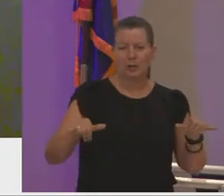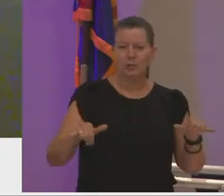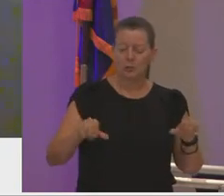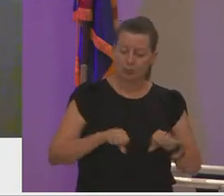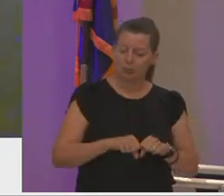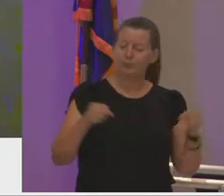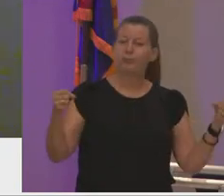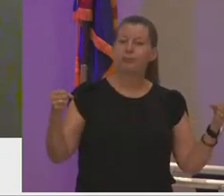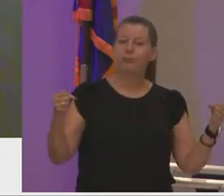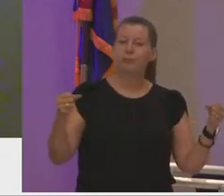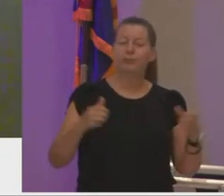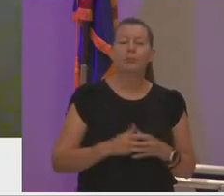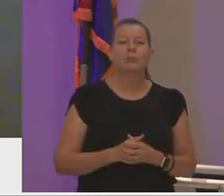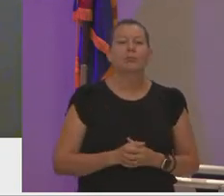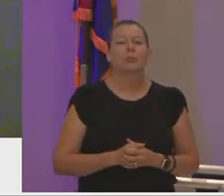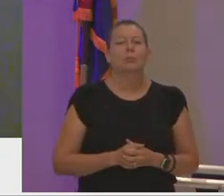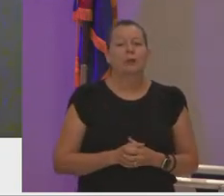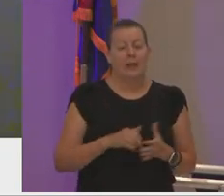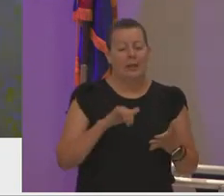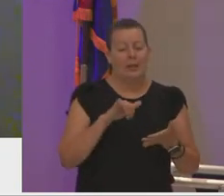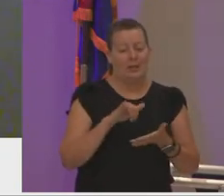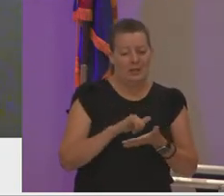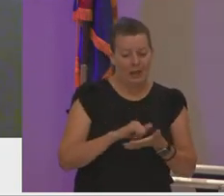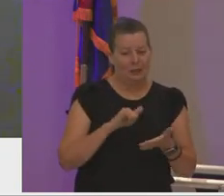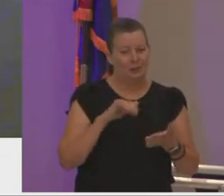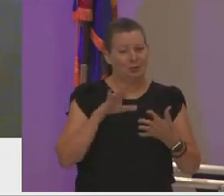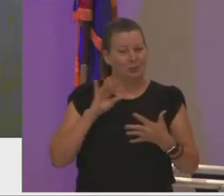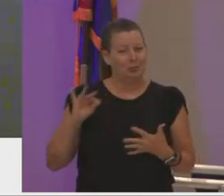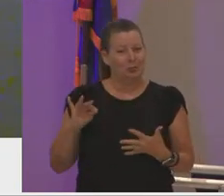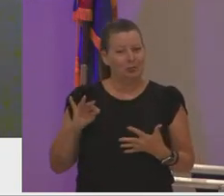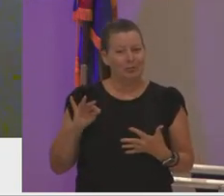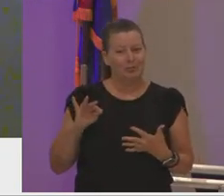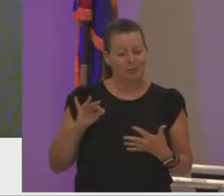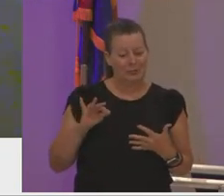my choices and that little voice had led me all the way across the world